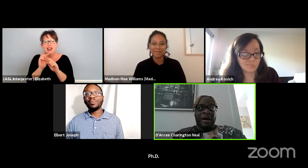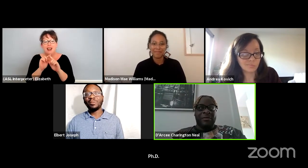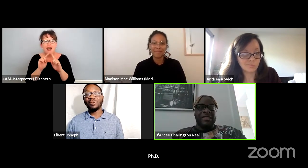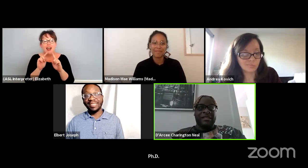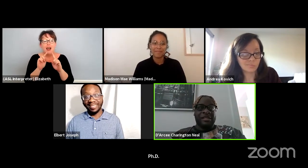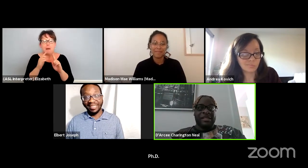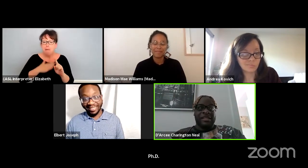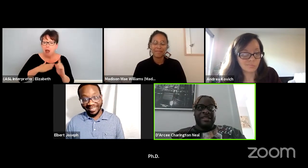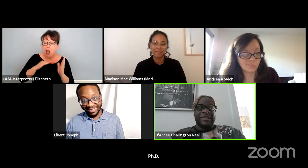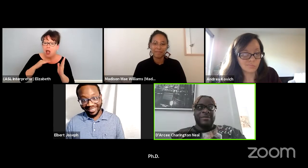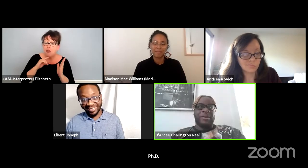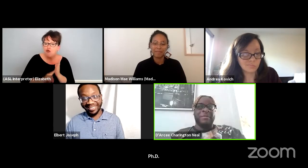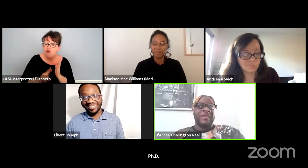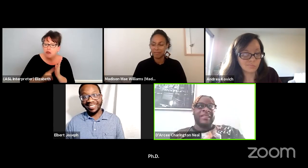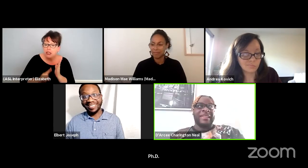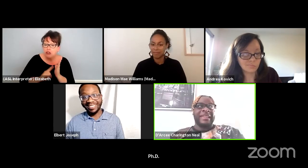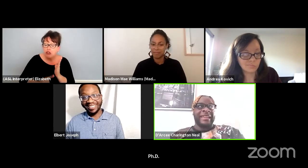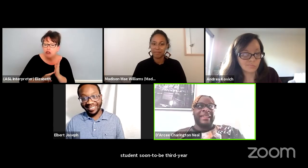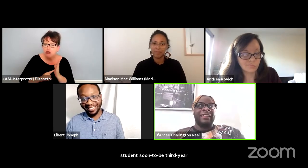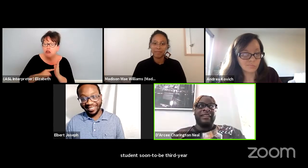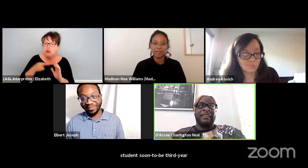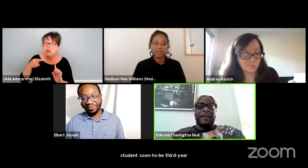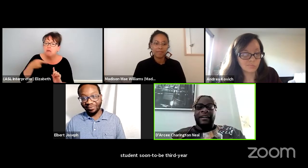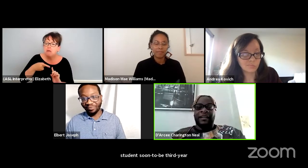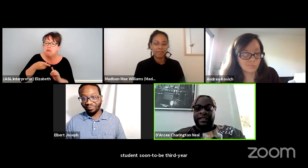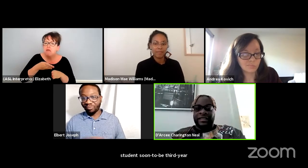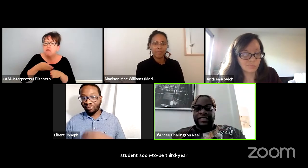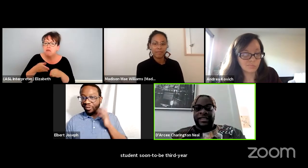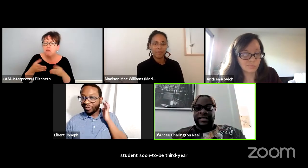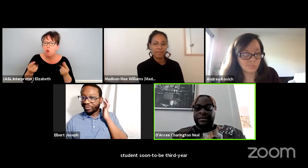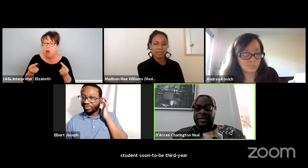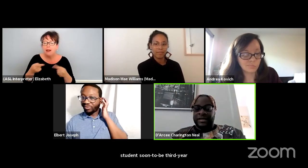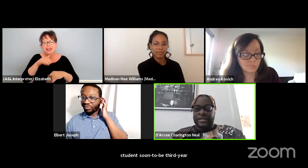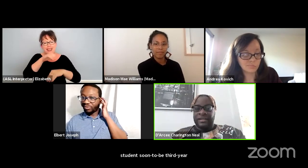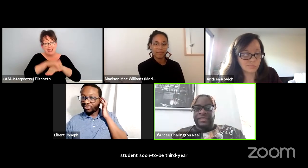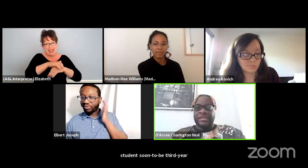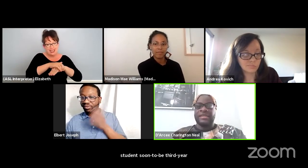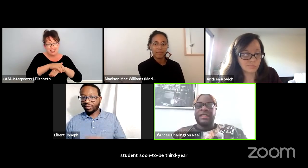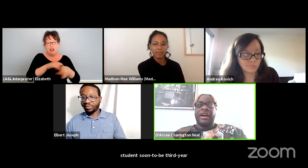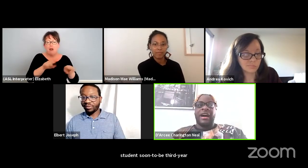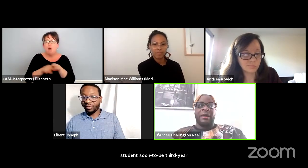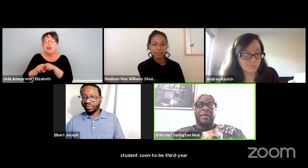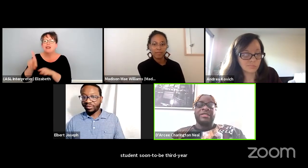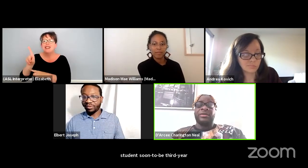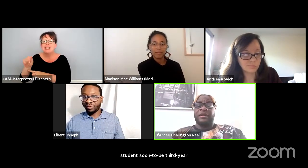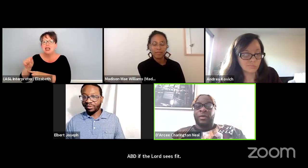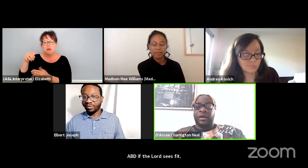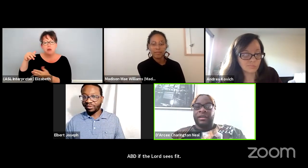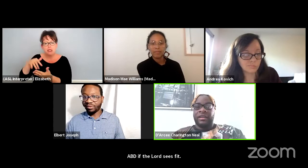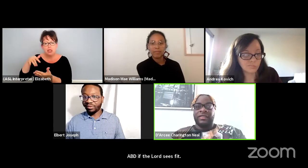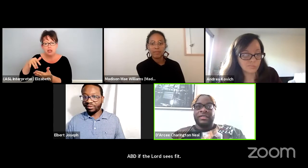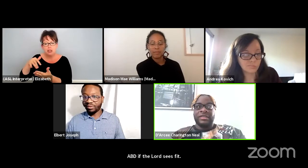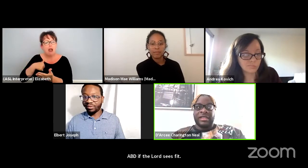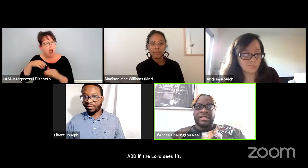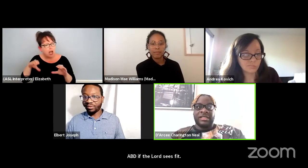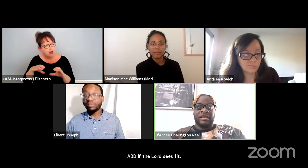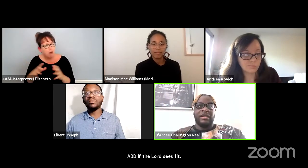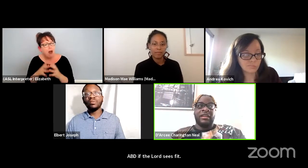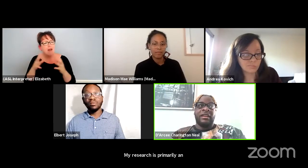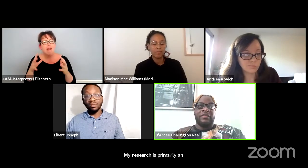my research is primarily in English and disability studies. I do a lot of work at the intersection